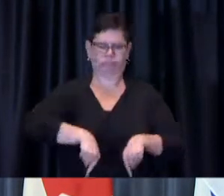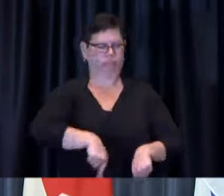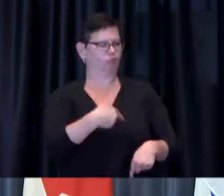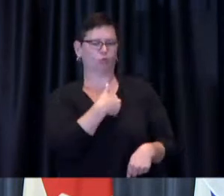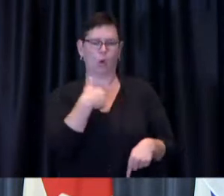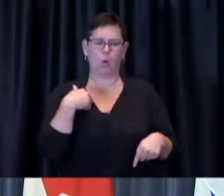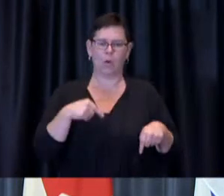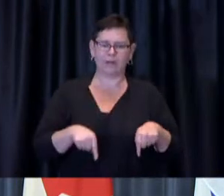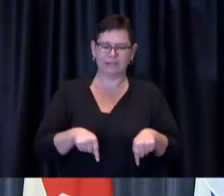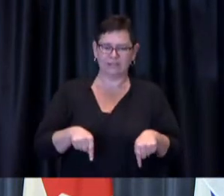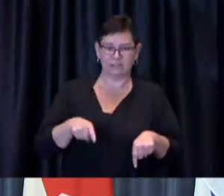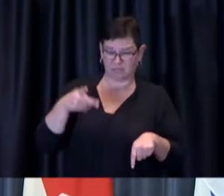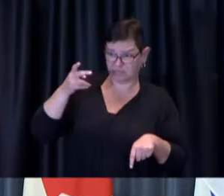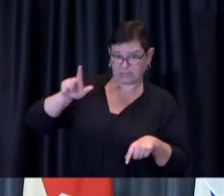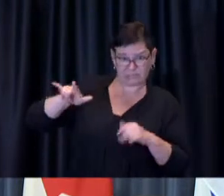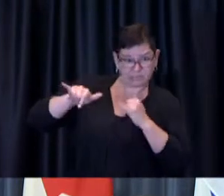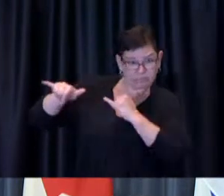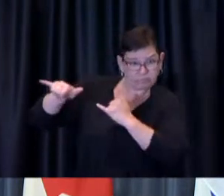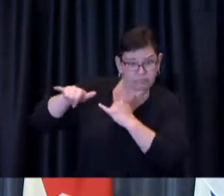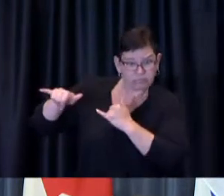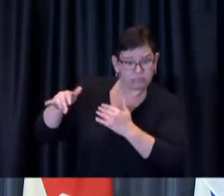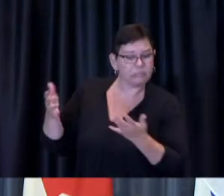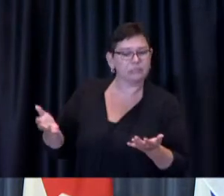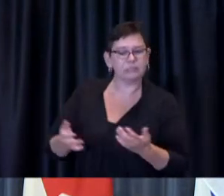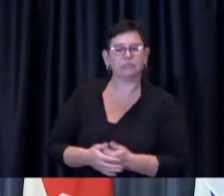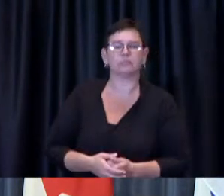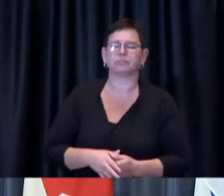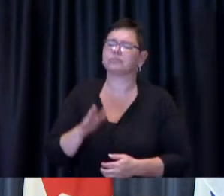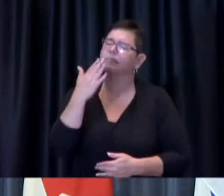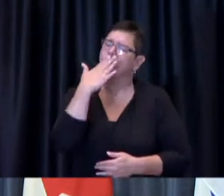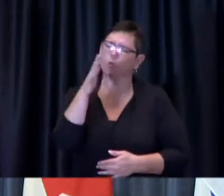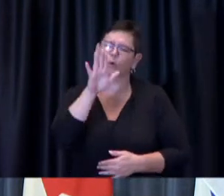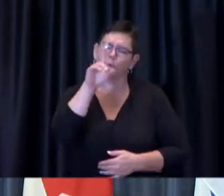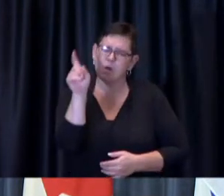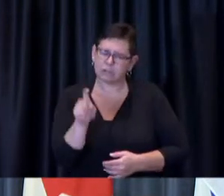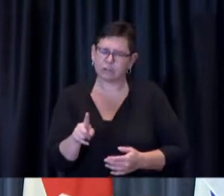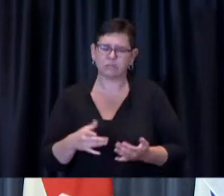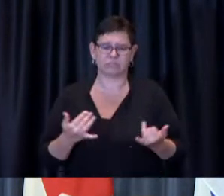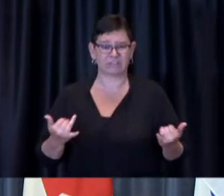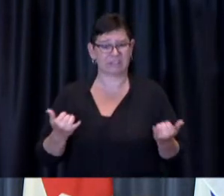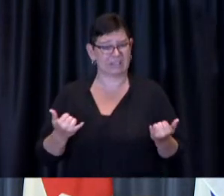so thank you lena for the question i don't have the specific numbers in front of me but certainly